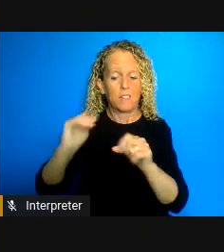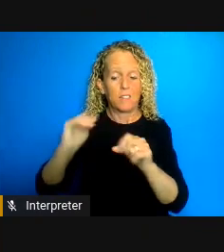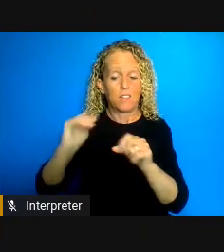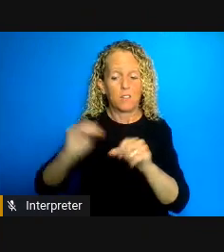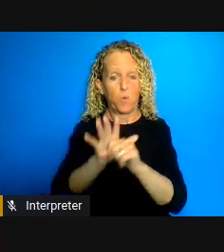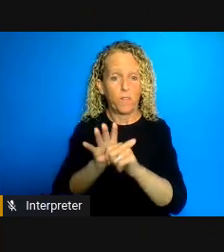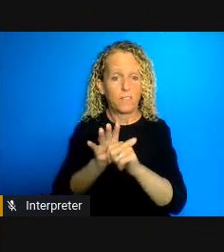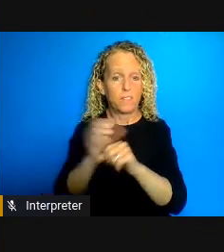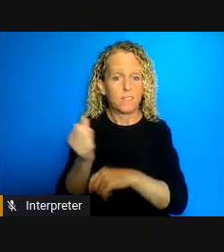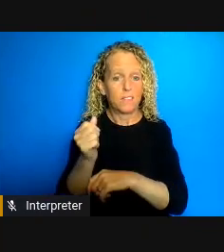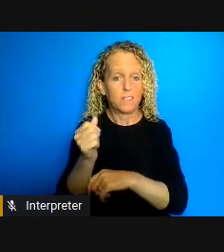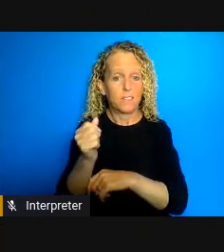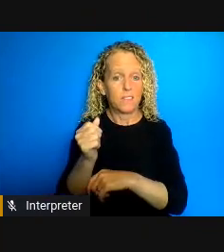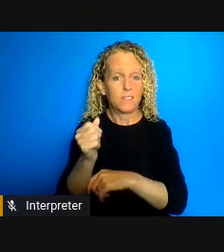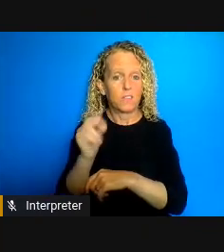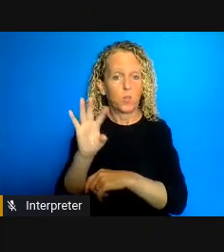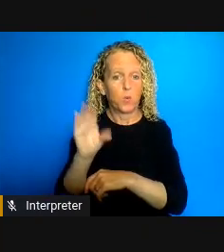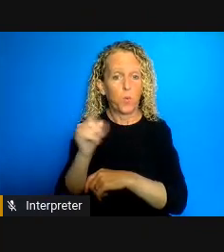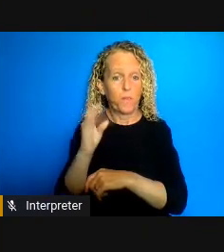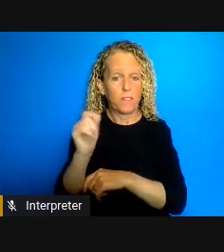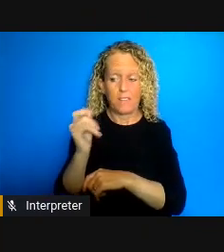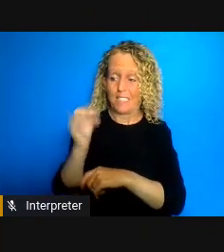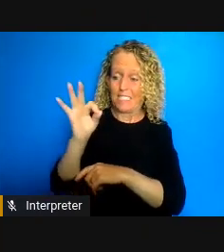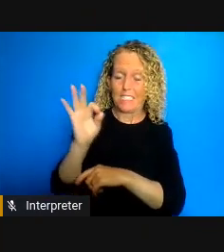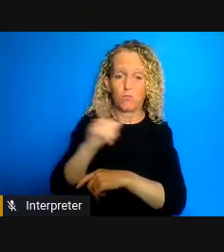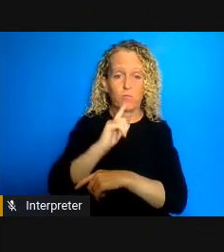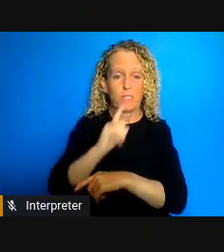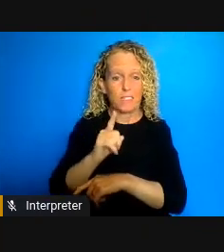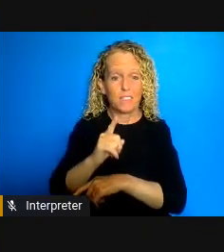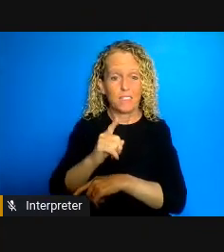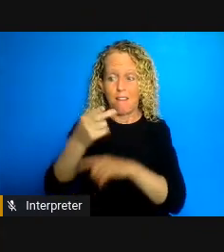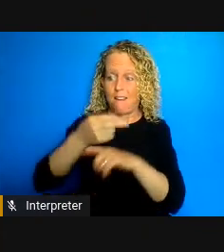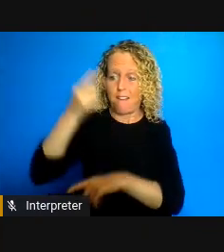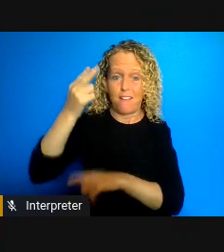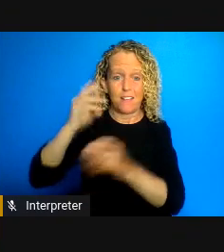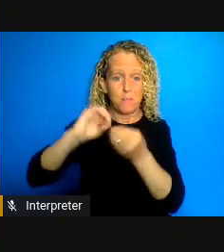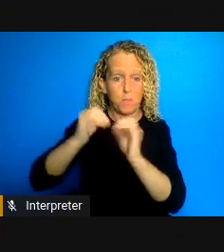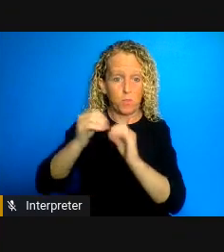very very high even though it started the infection has entered prisons about